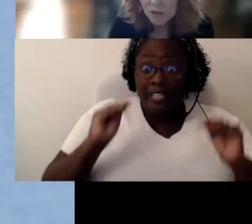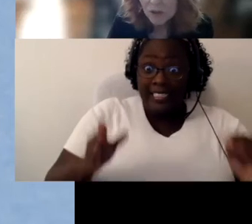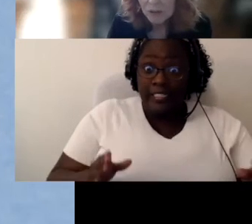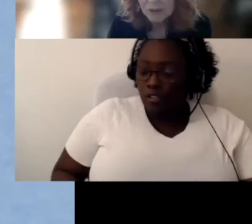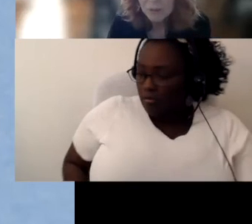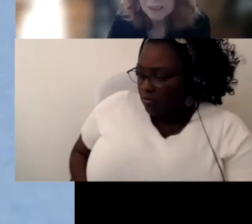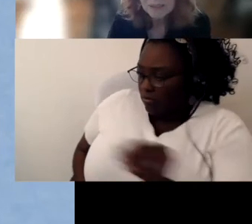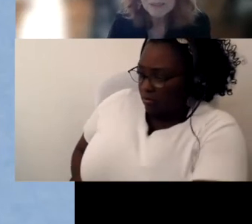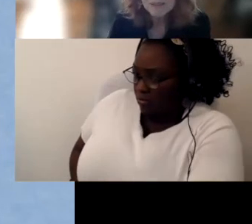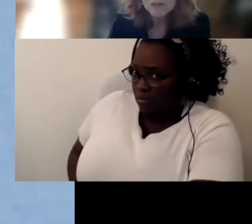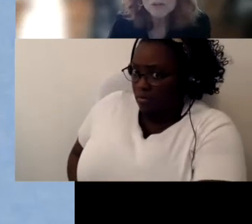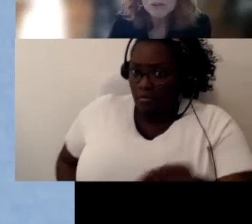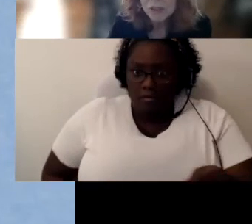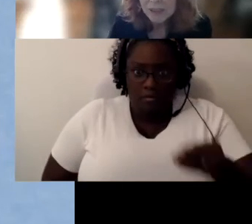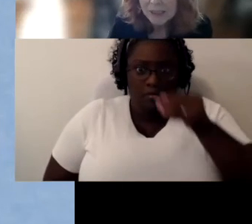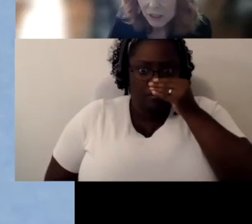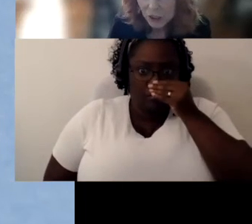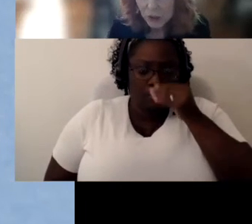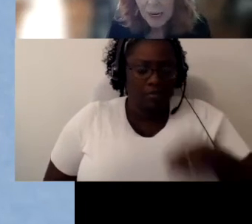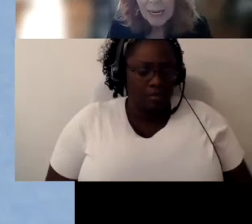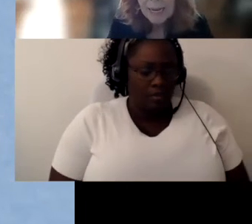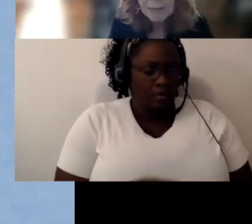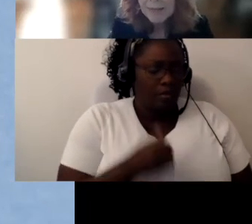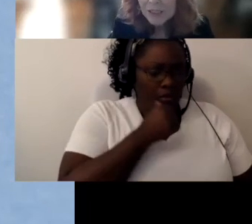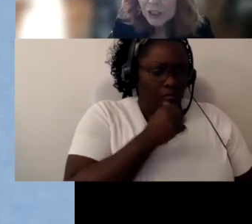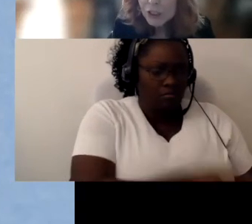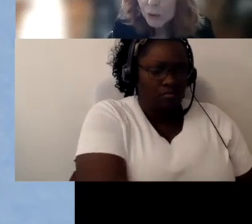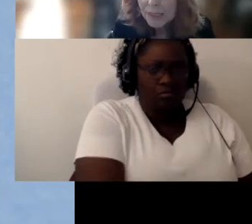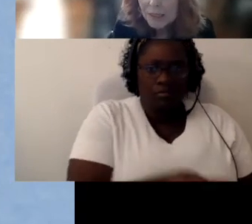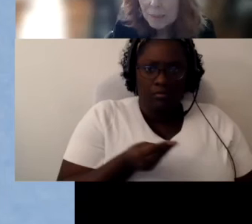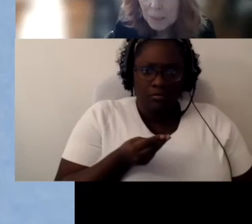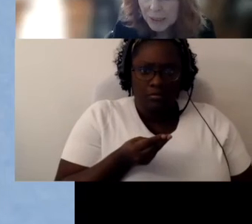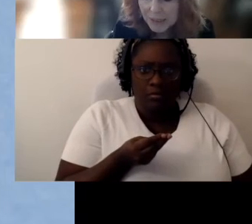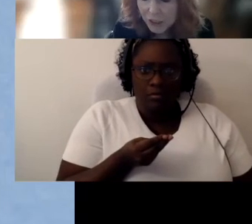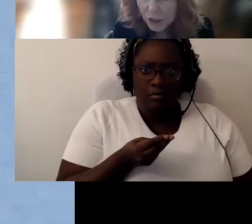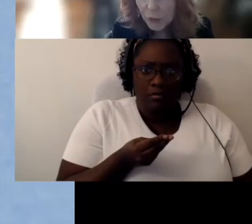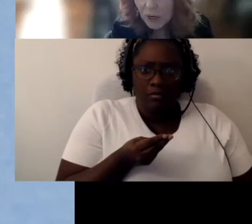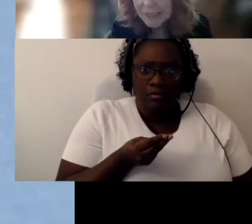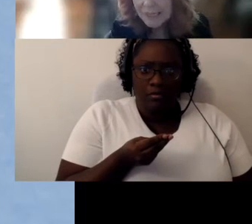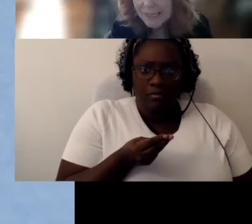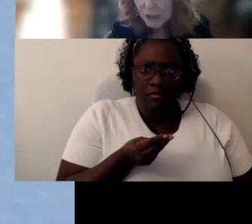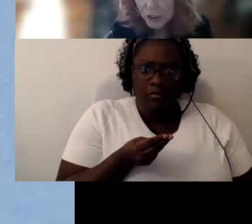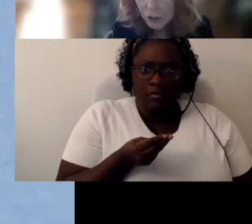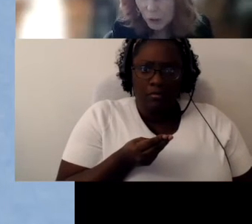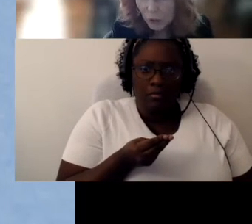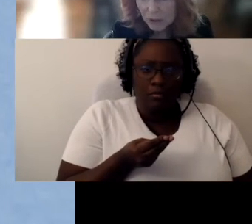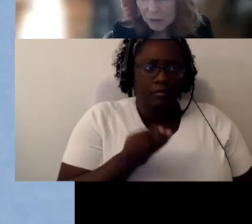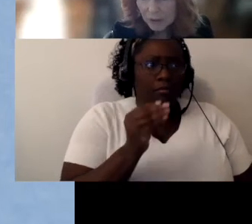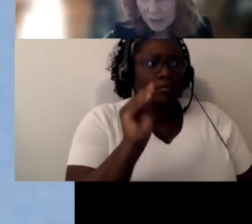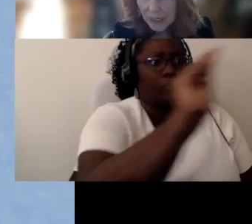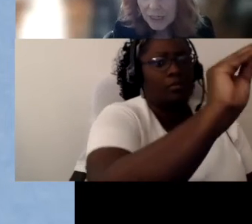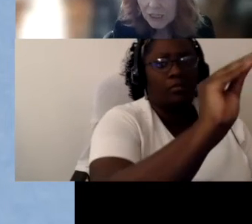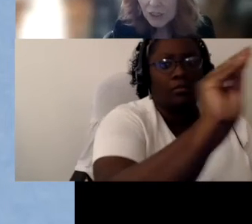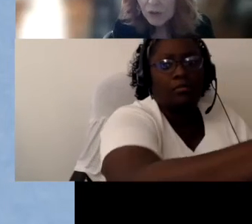girl took the tissue, and then she tried to put the tissue on the teacher's nose so that